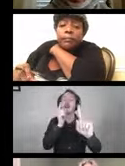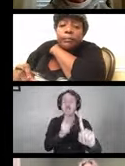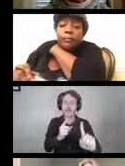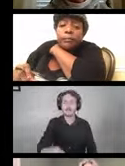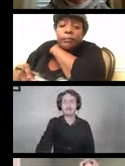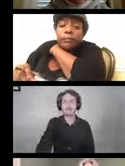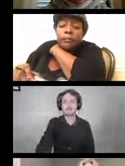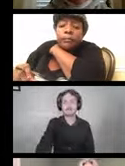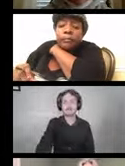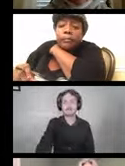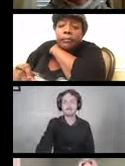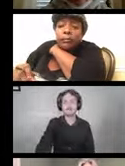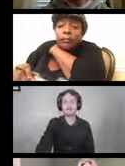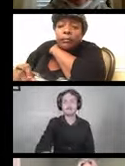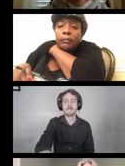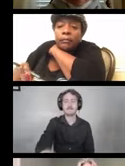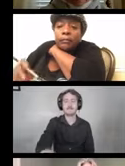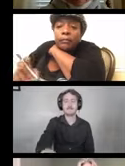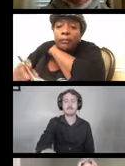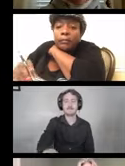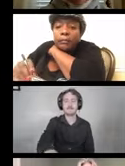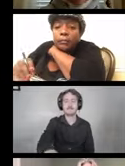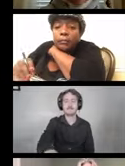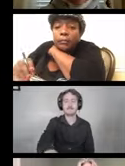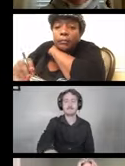that we want to make sure everyone is aware of.